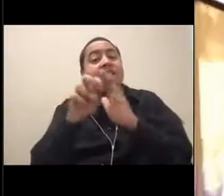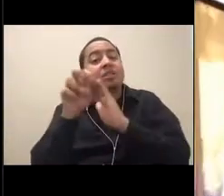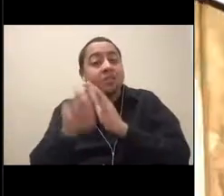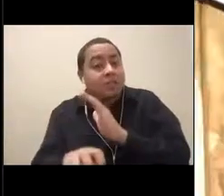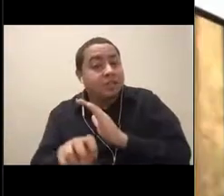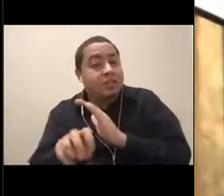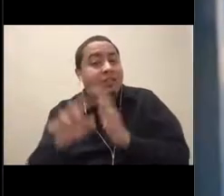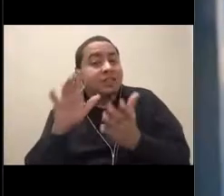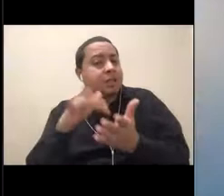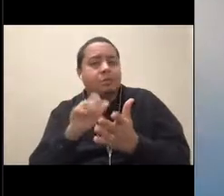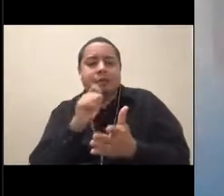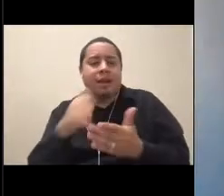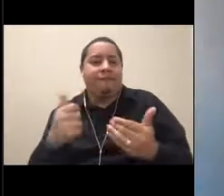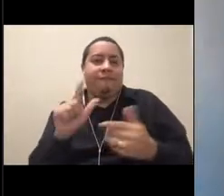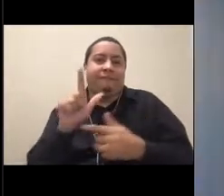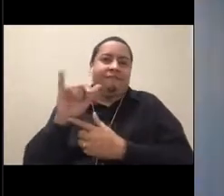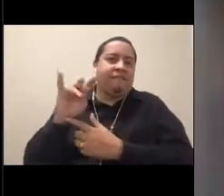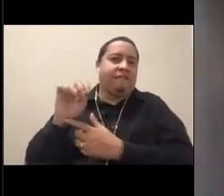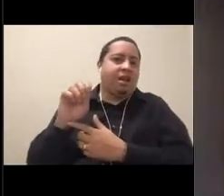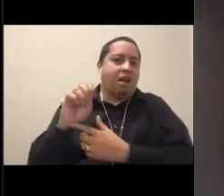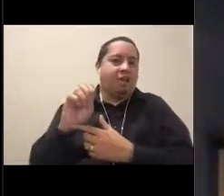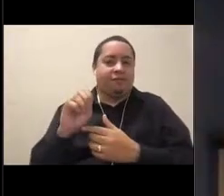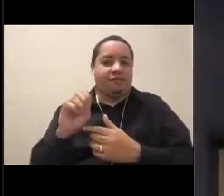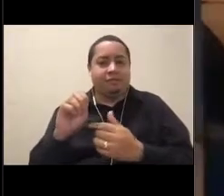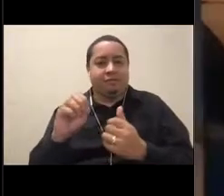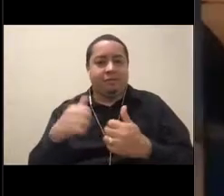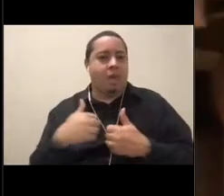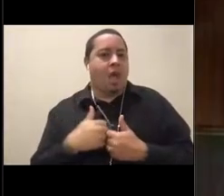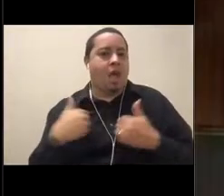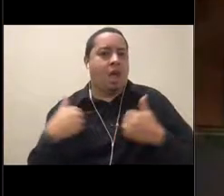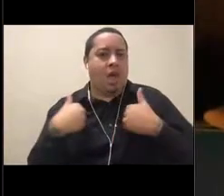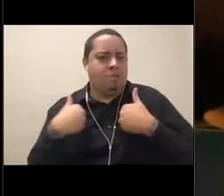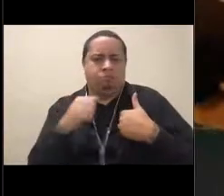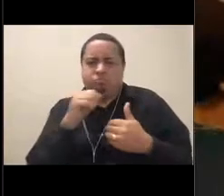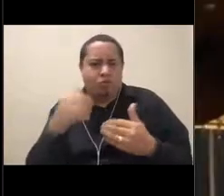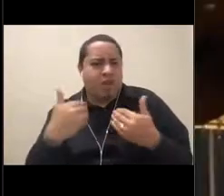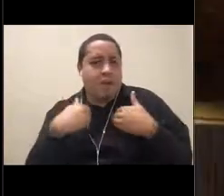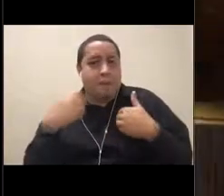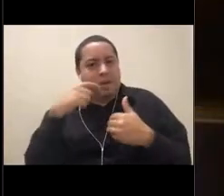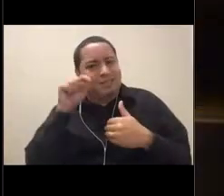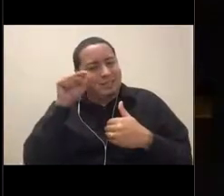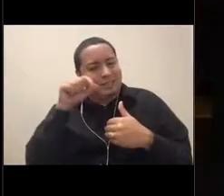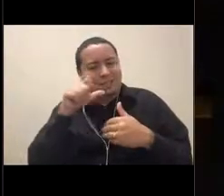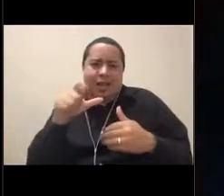Instead, we have hands-on interactive games and activities to share all this information with our visitors.